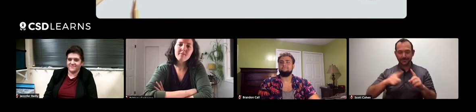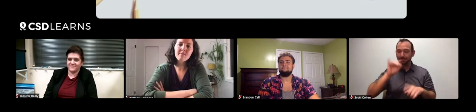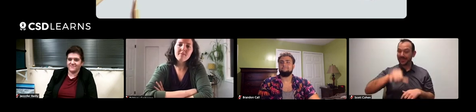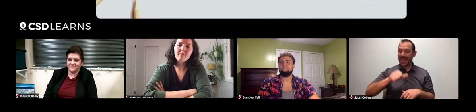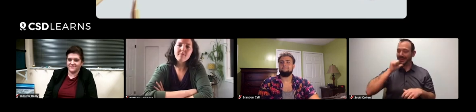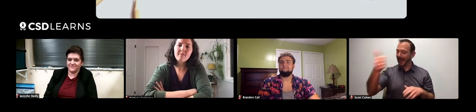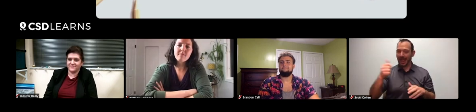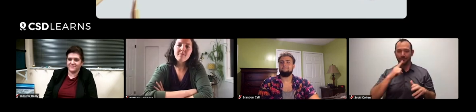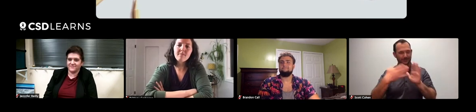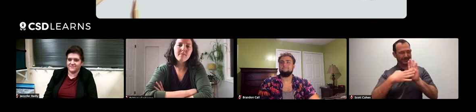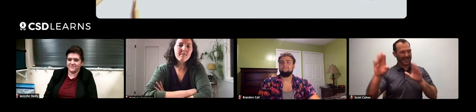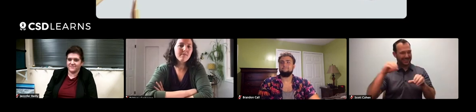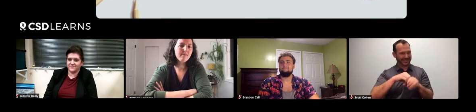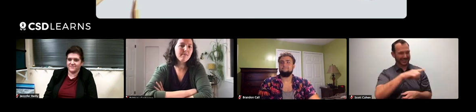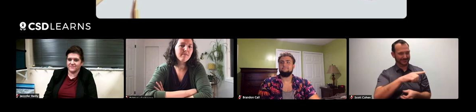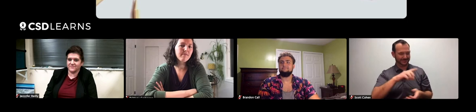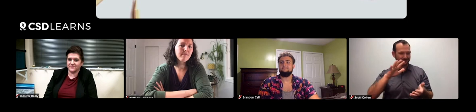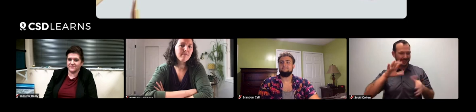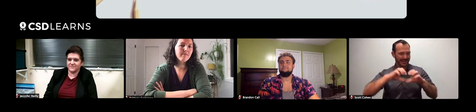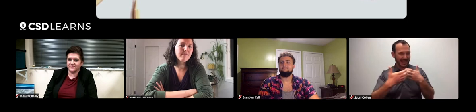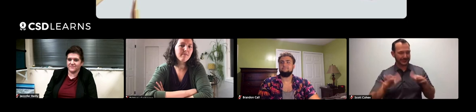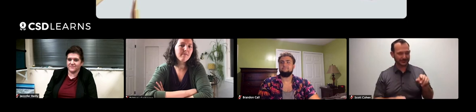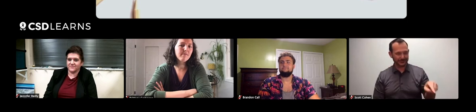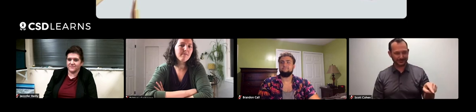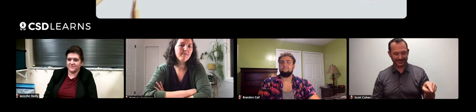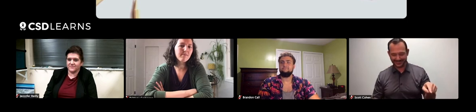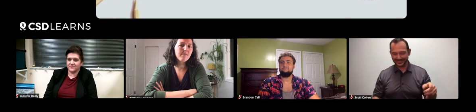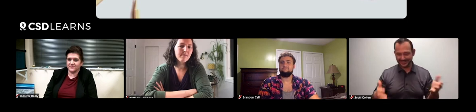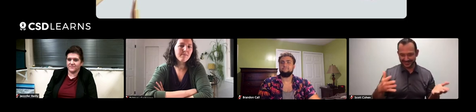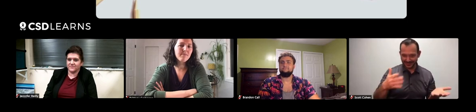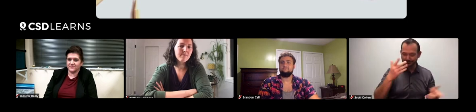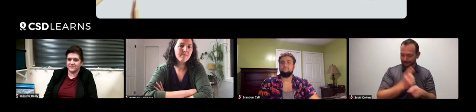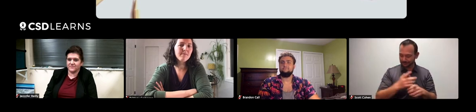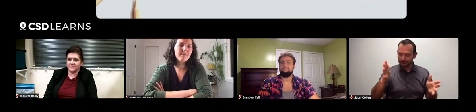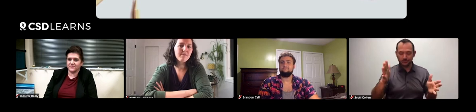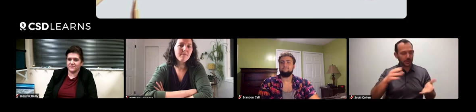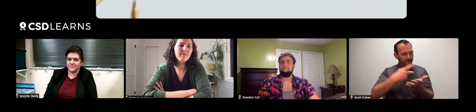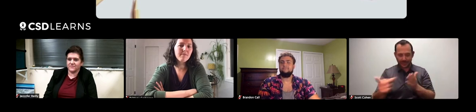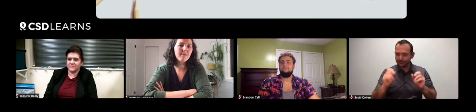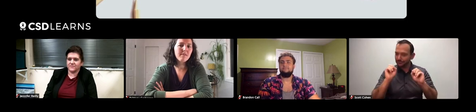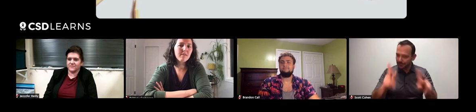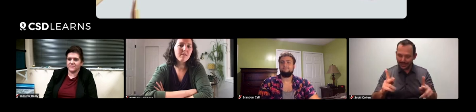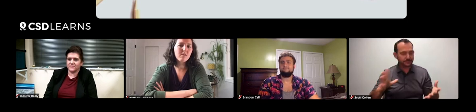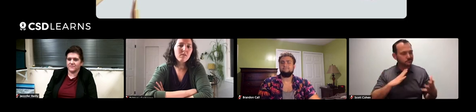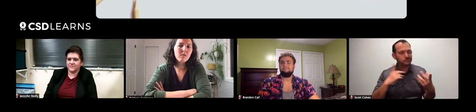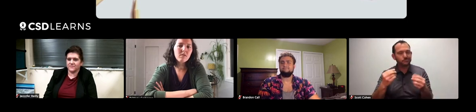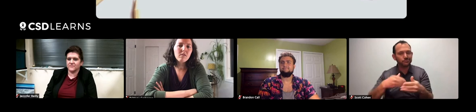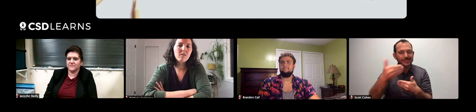But it's not reflected in the classroom ever. Failing is okay because it's what you do next